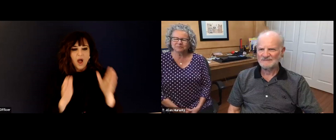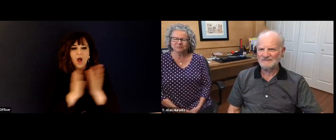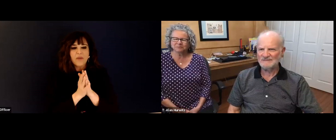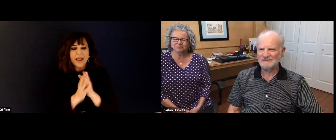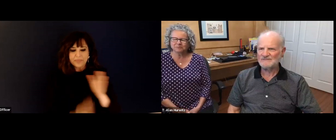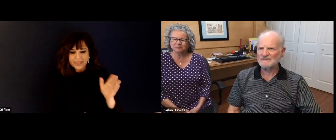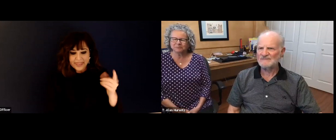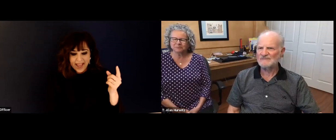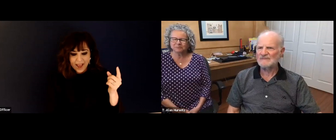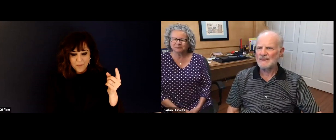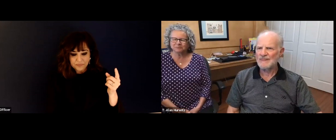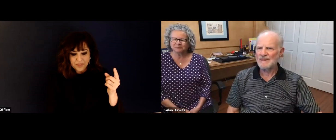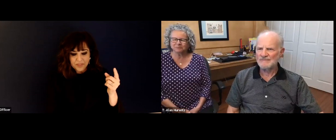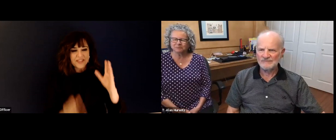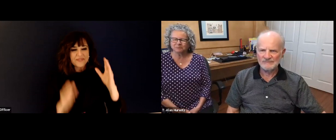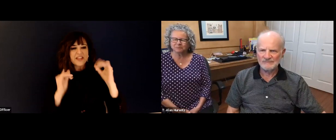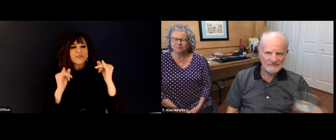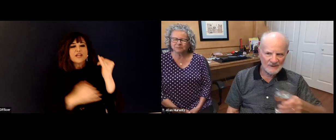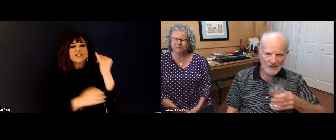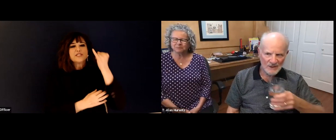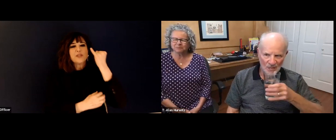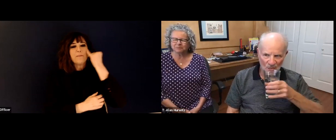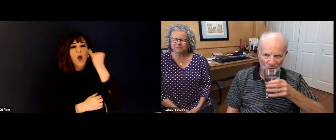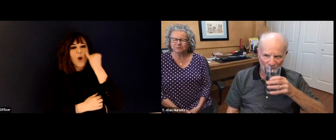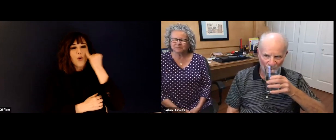exciting time. Yes, it was.